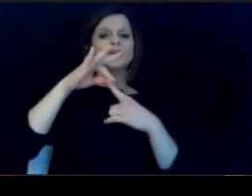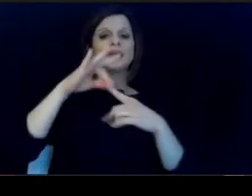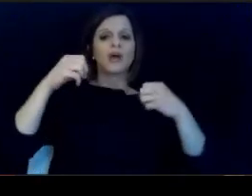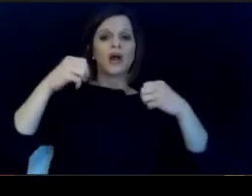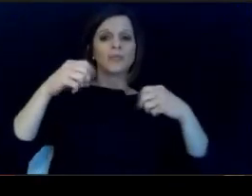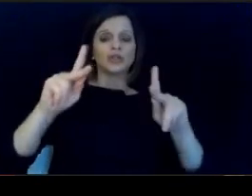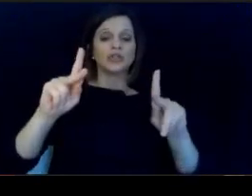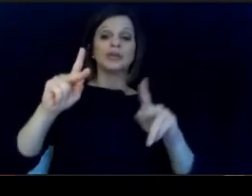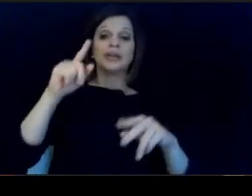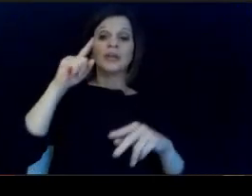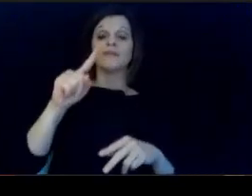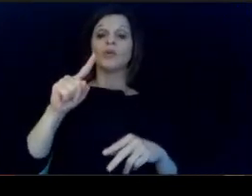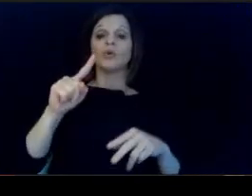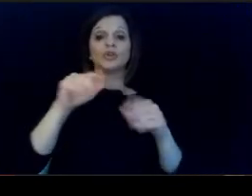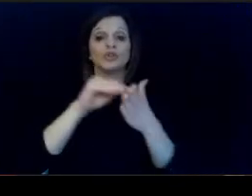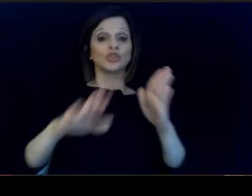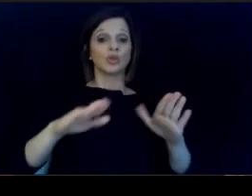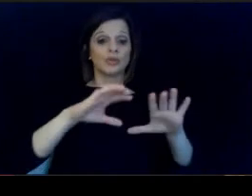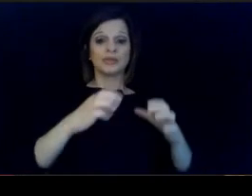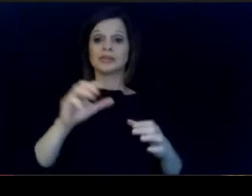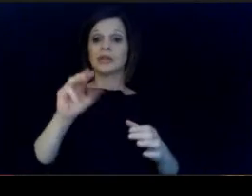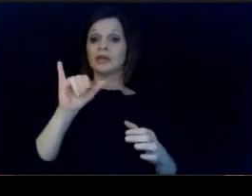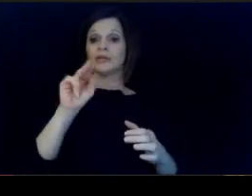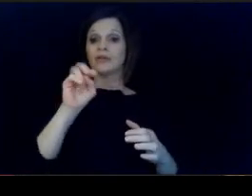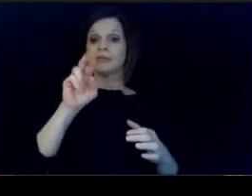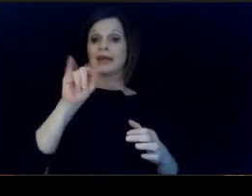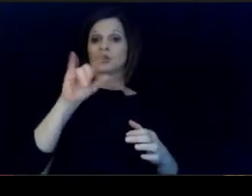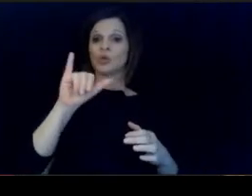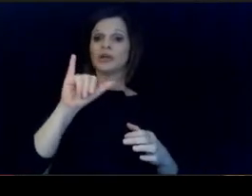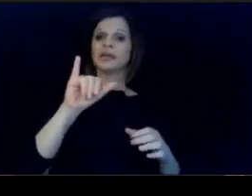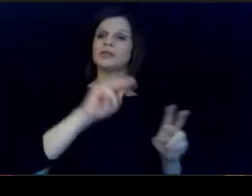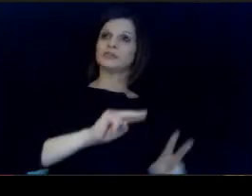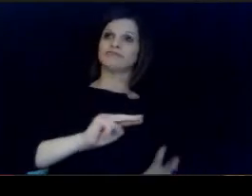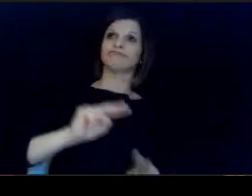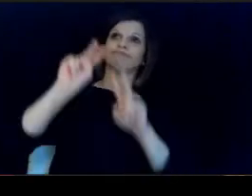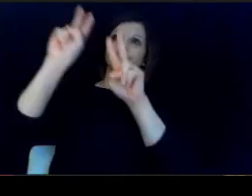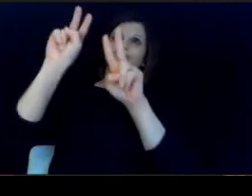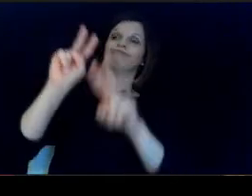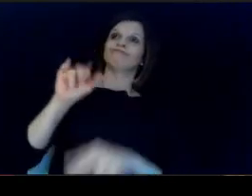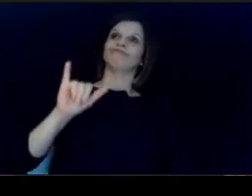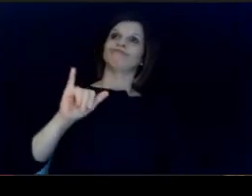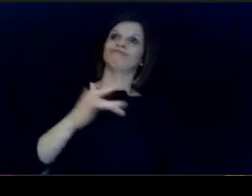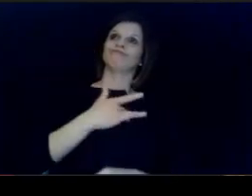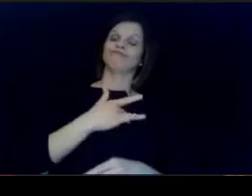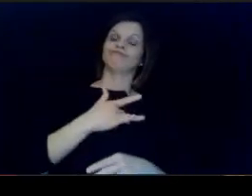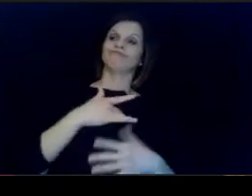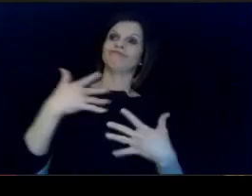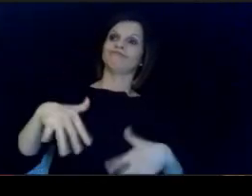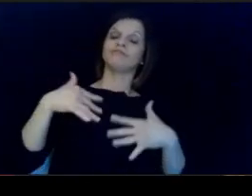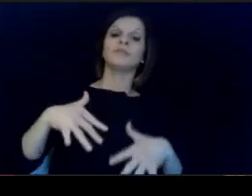see people who resemble themselves in these roles. It's hard to overstate how profound an impact.